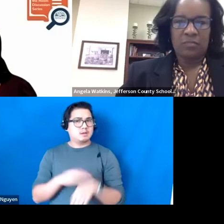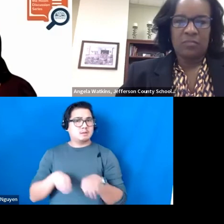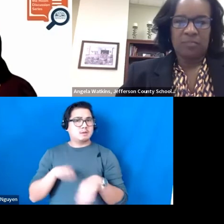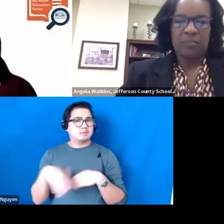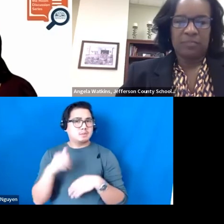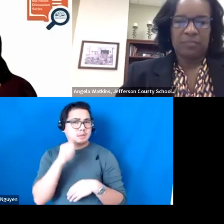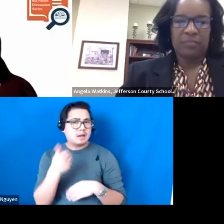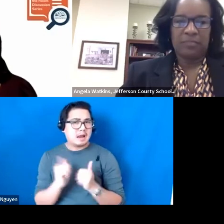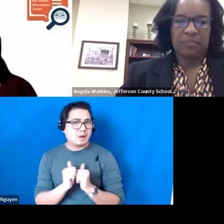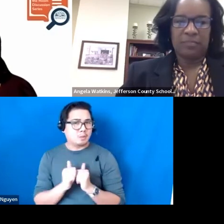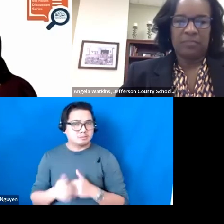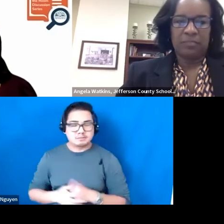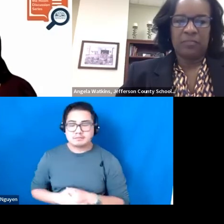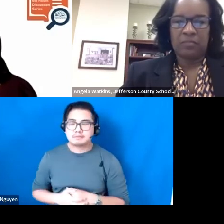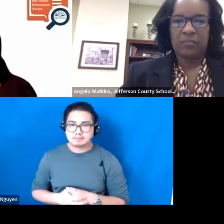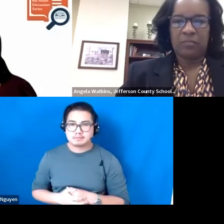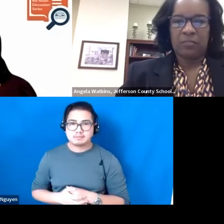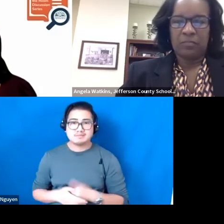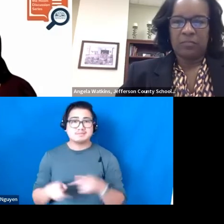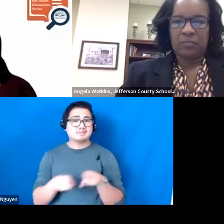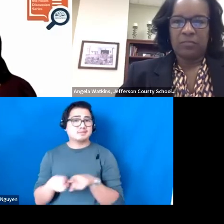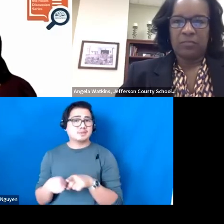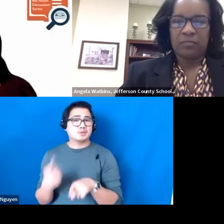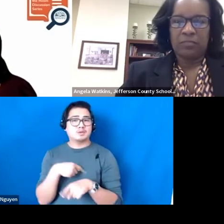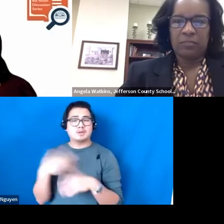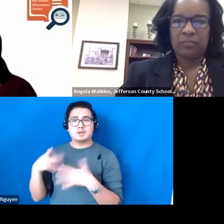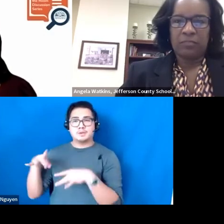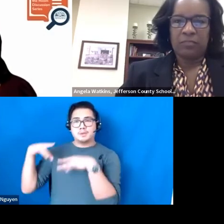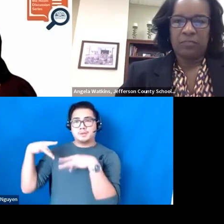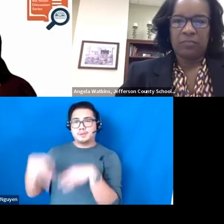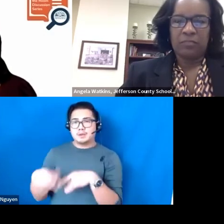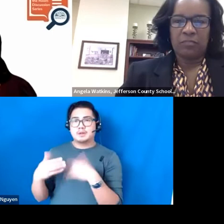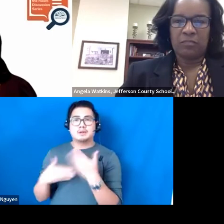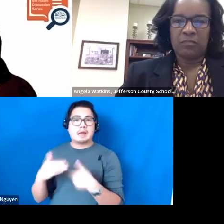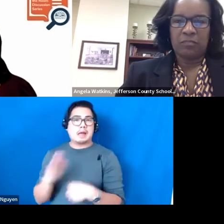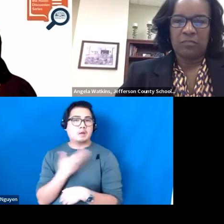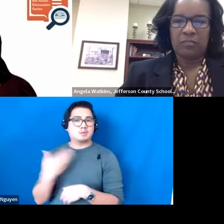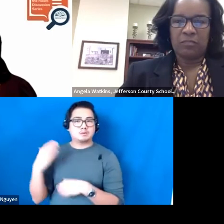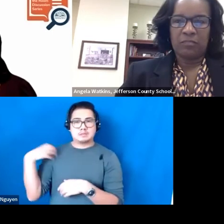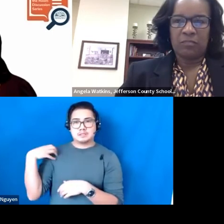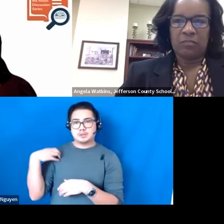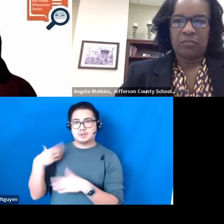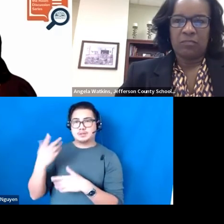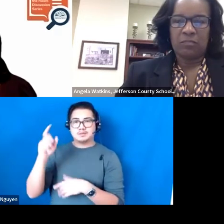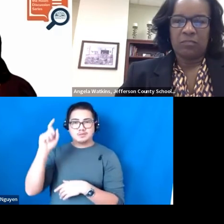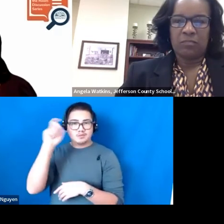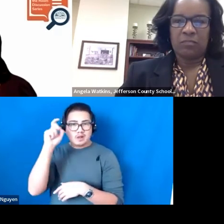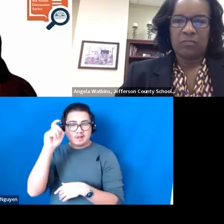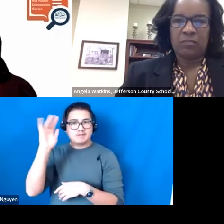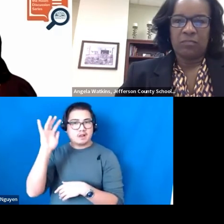We have also streamlined our coaching philosophy and support in Alabama.